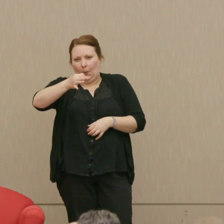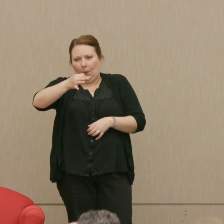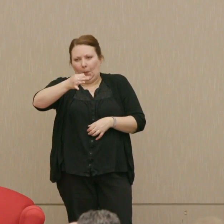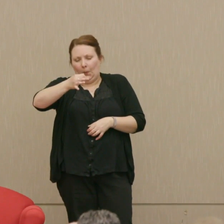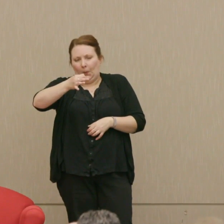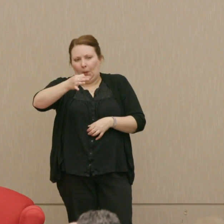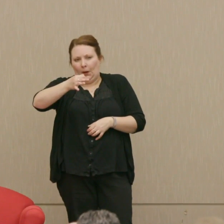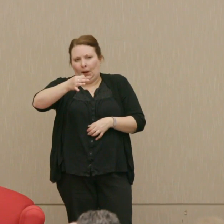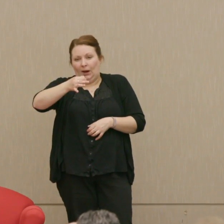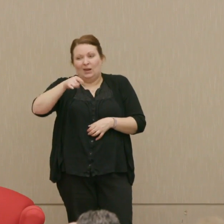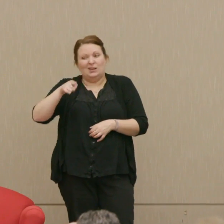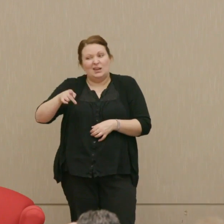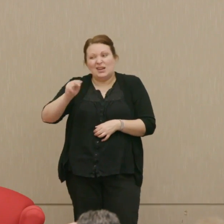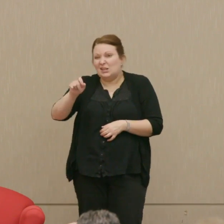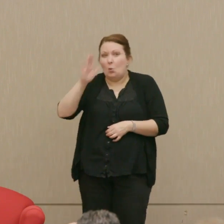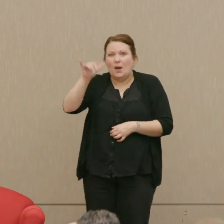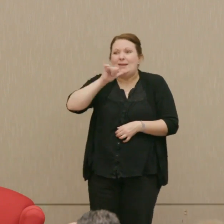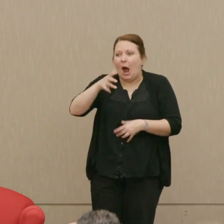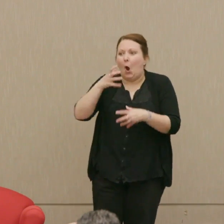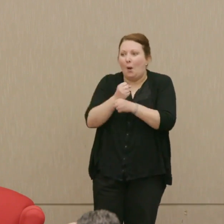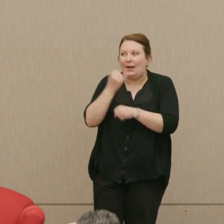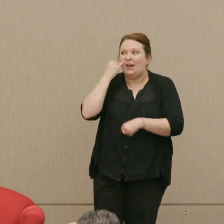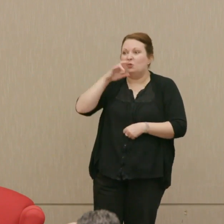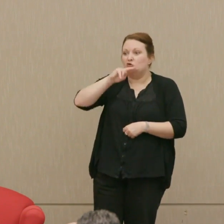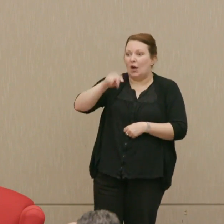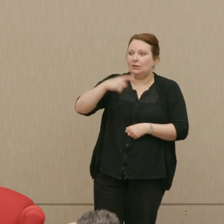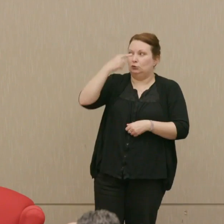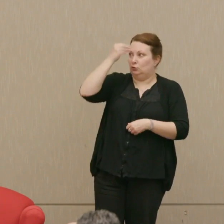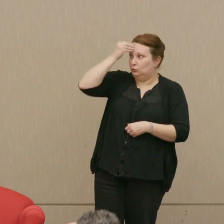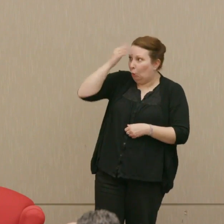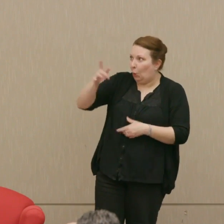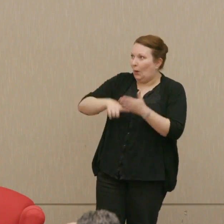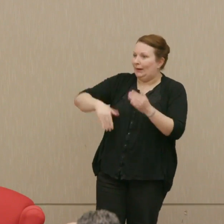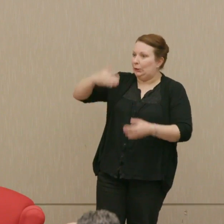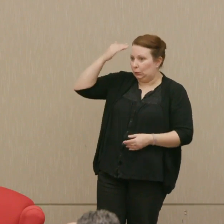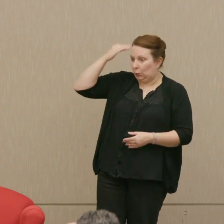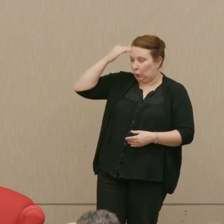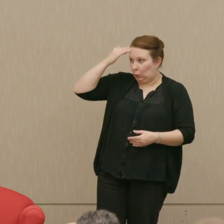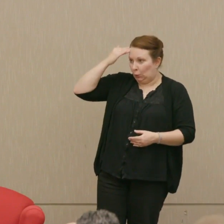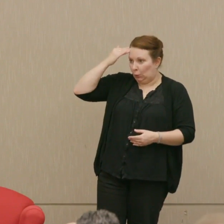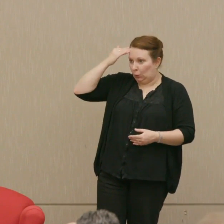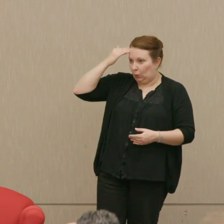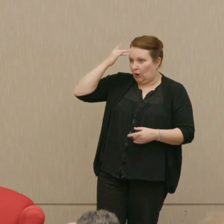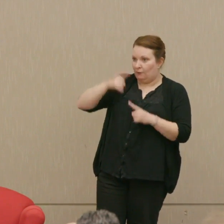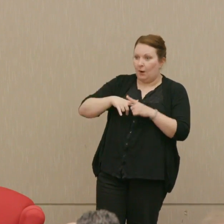He would not have won had Johnson revealed what he knew, at that point, from wiretaps,